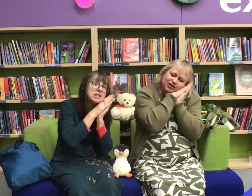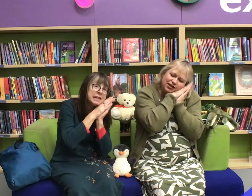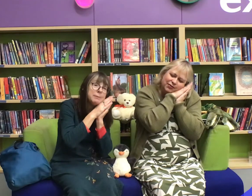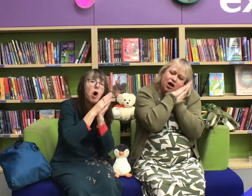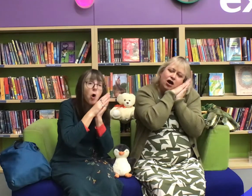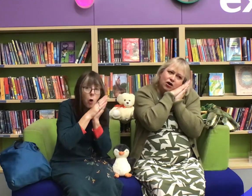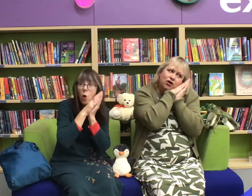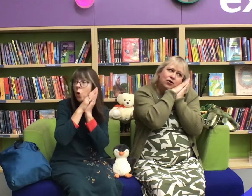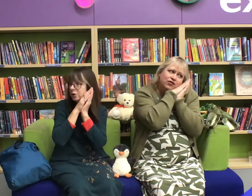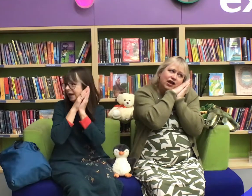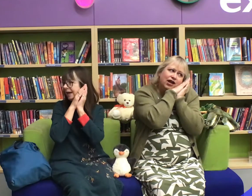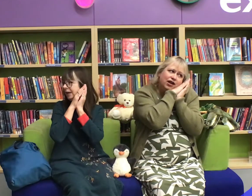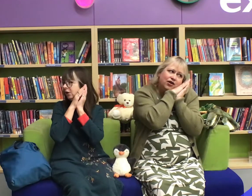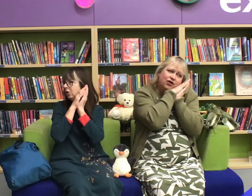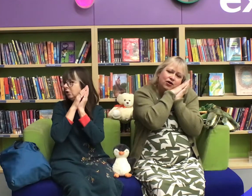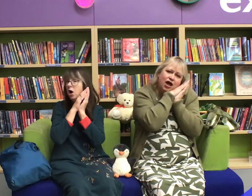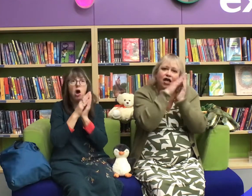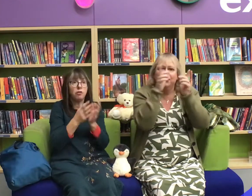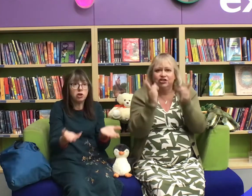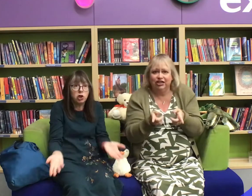go fast asleep all day long!